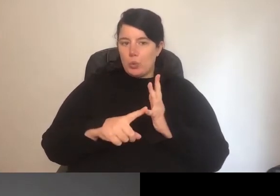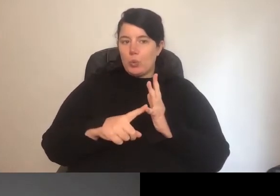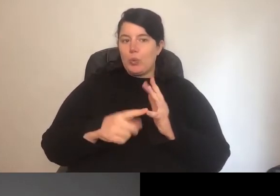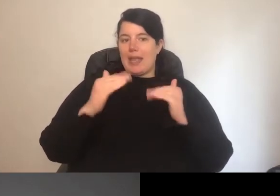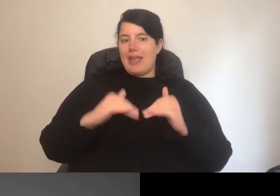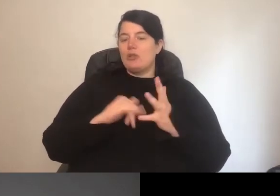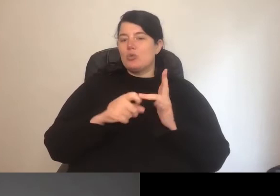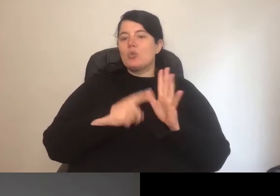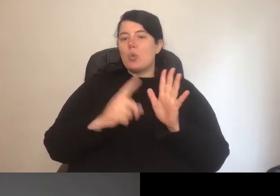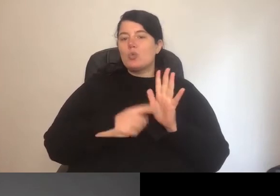FRANCES